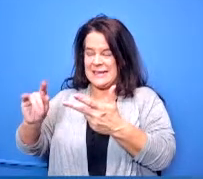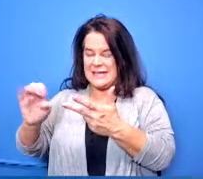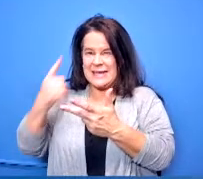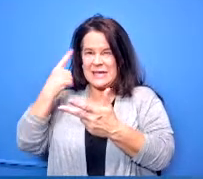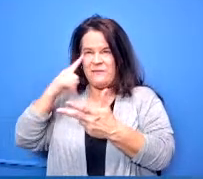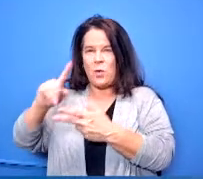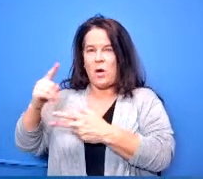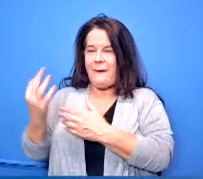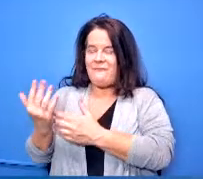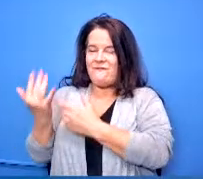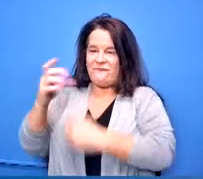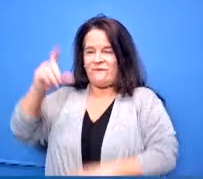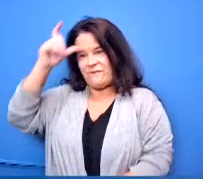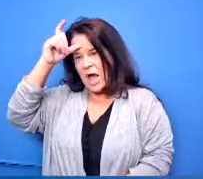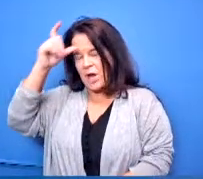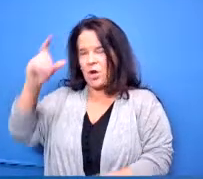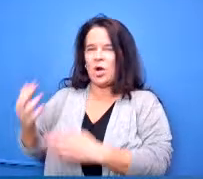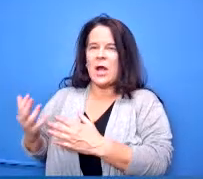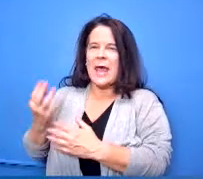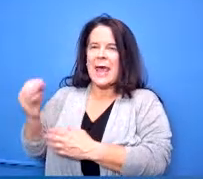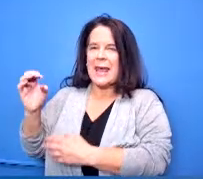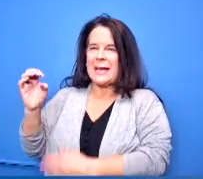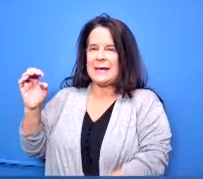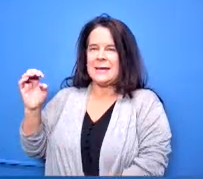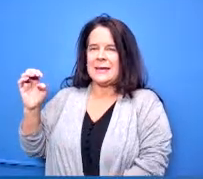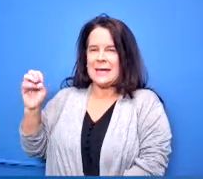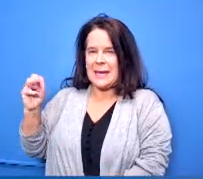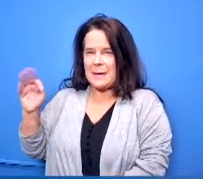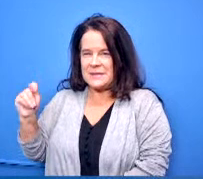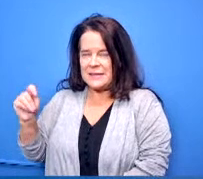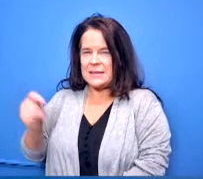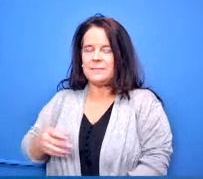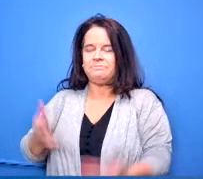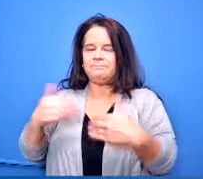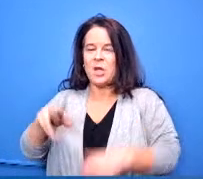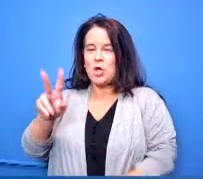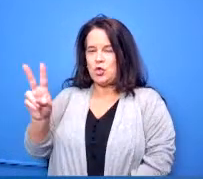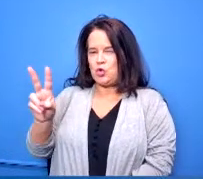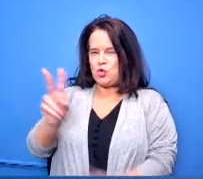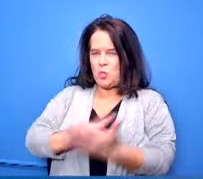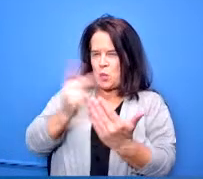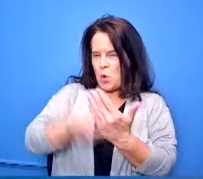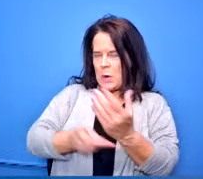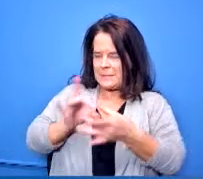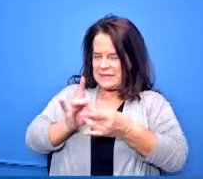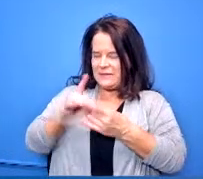they have two kdi work programs which are work programs specific specifically for students with